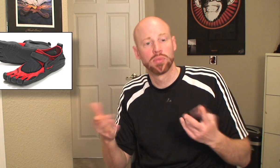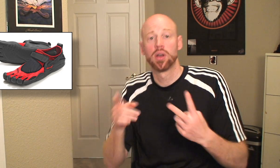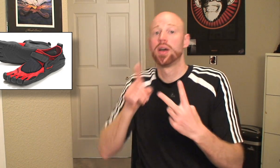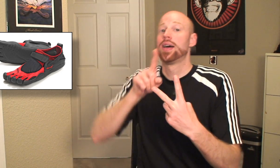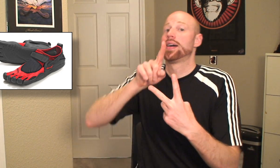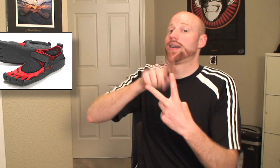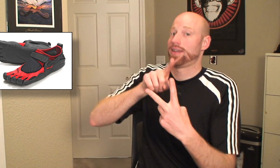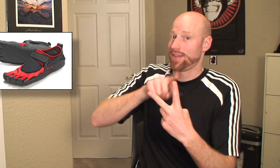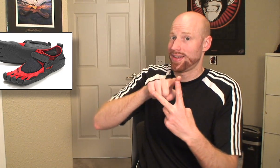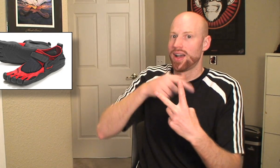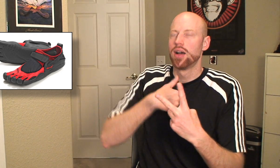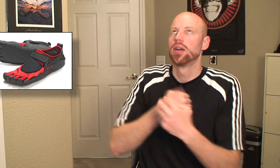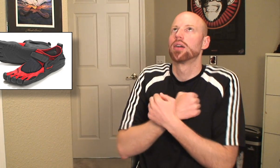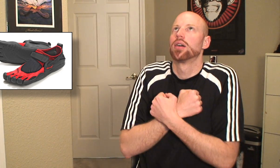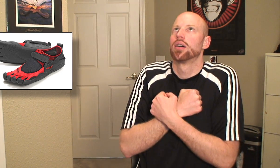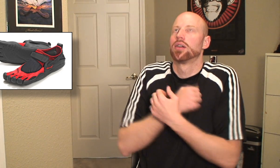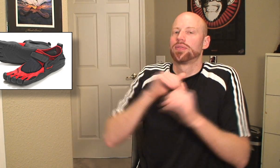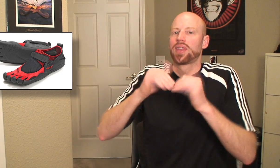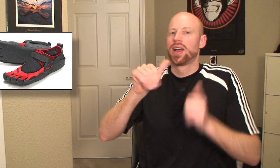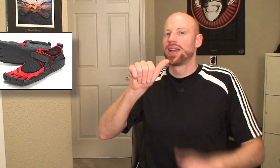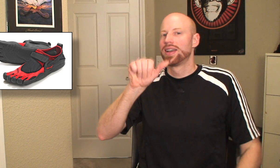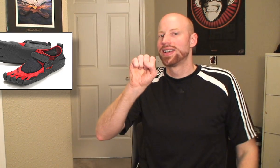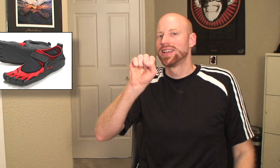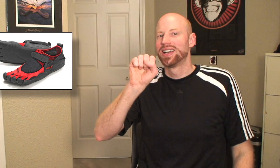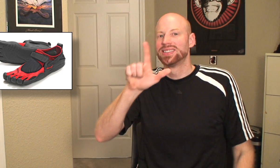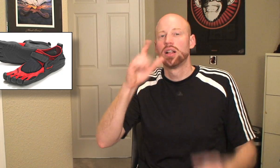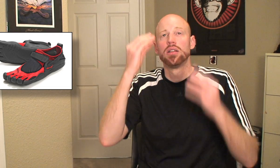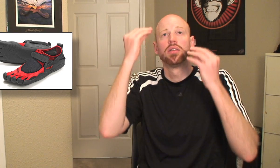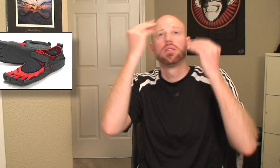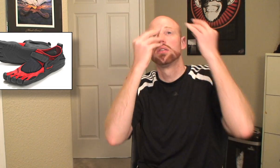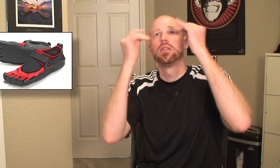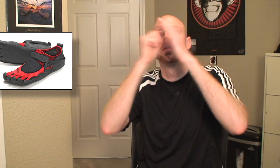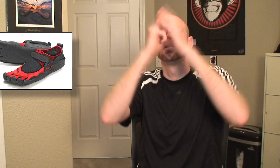more importantly, though, I love how ASL is able